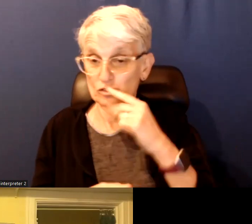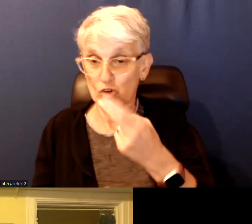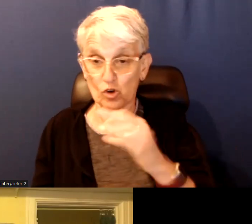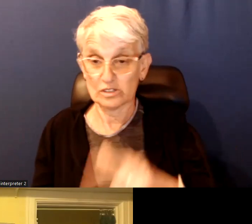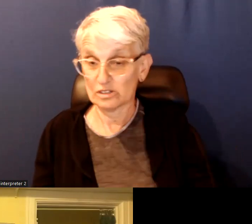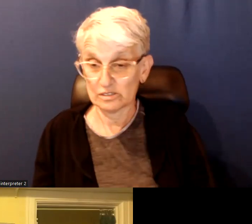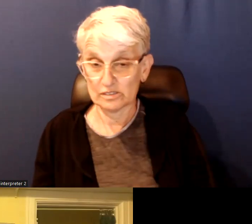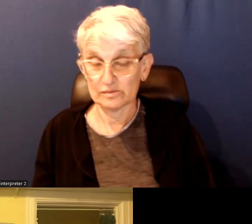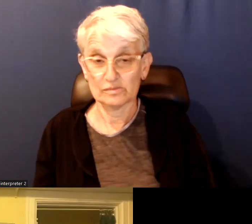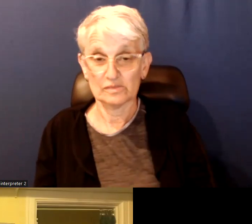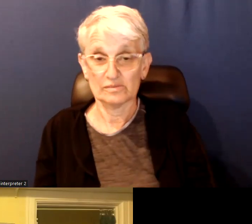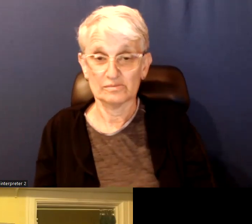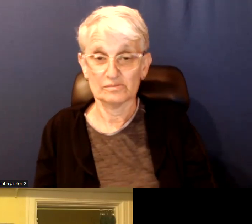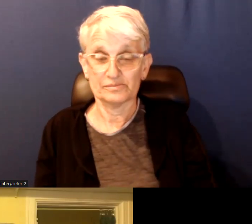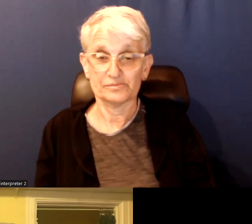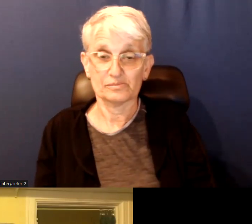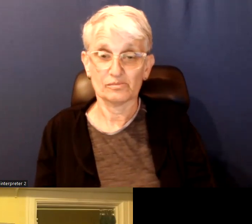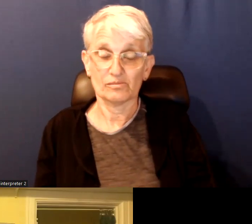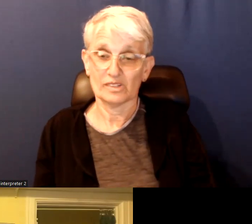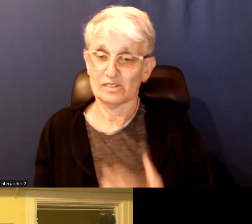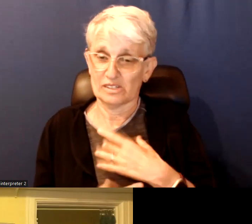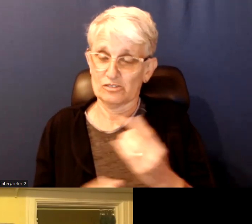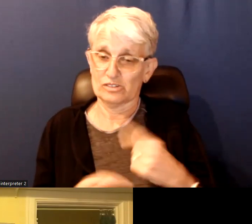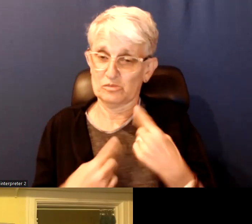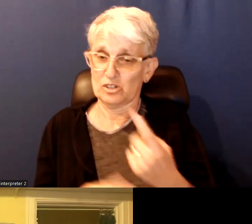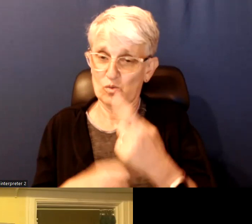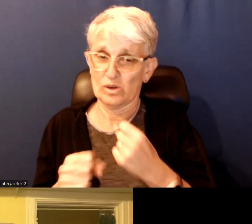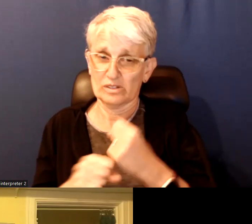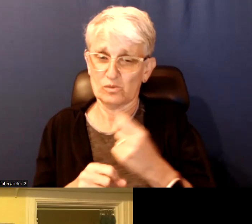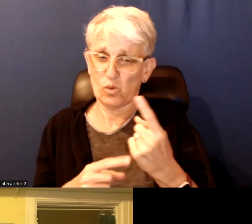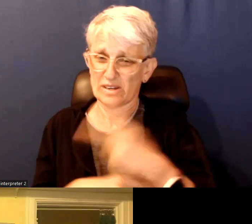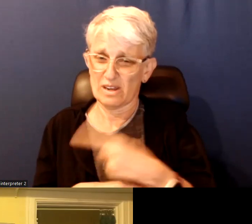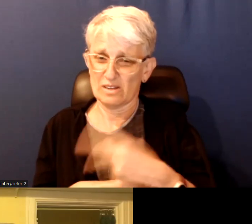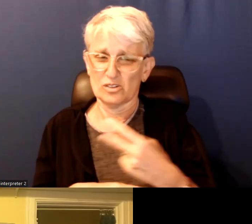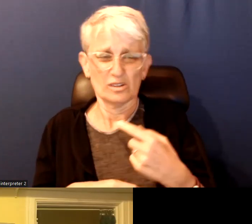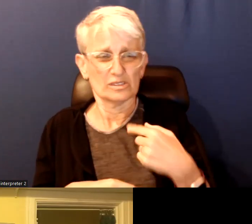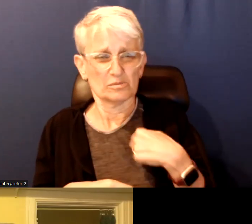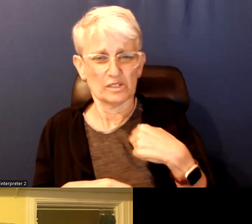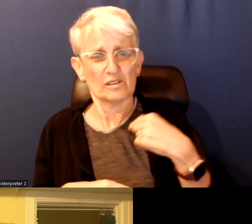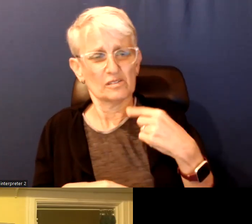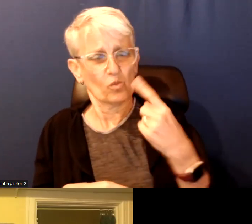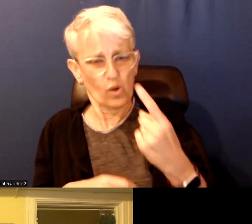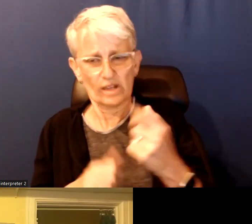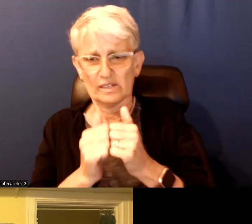It is interesting in the last day or so I have only heard one candidate speak about the fact that we need to pay attention.